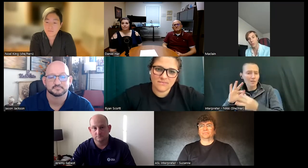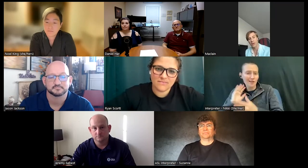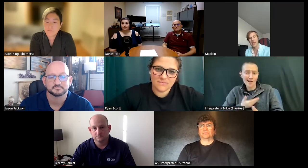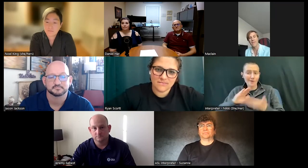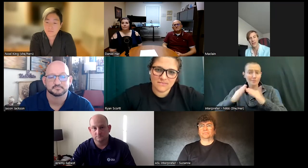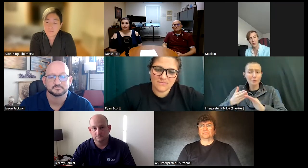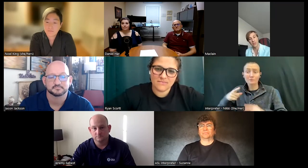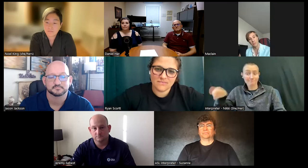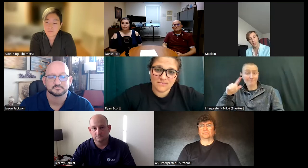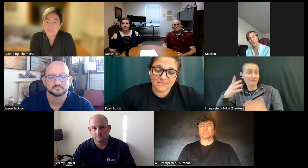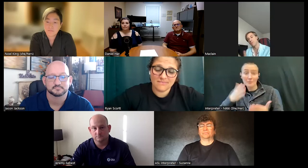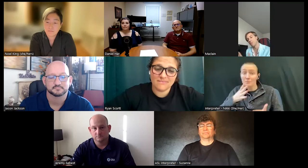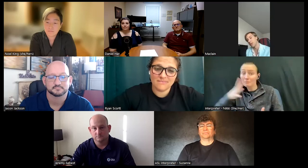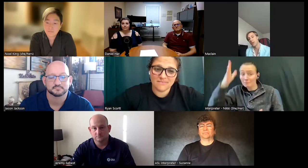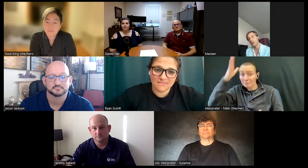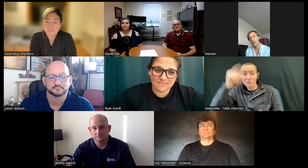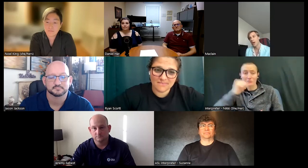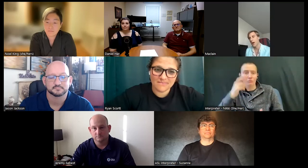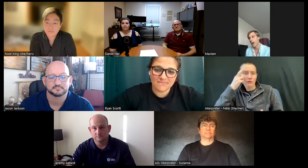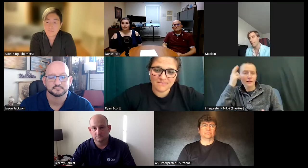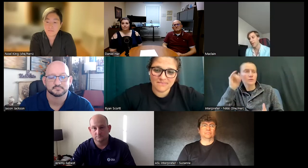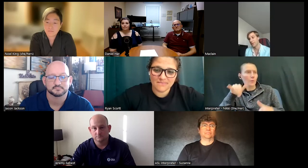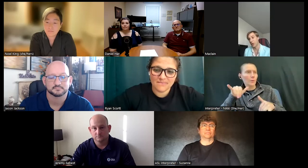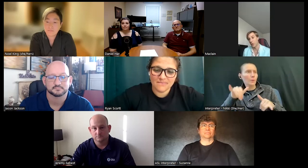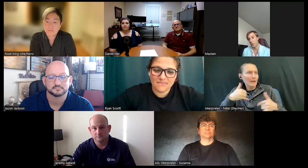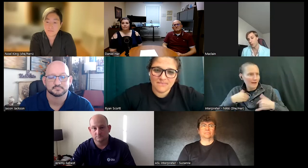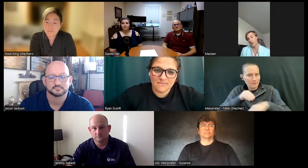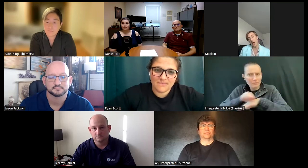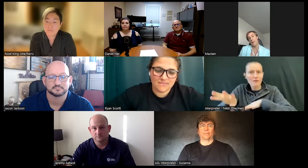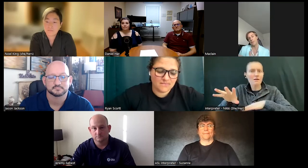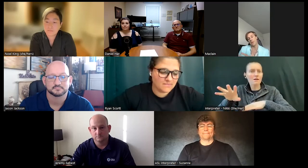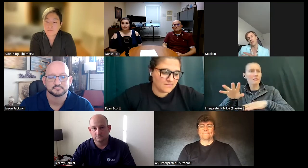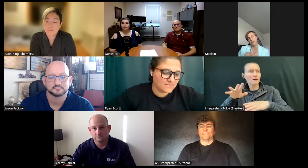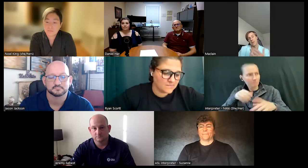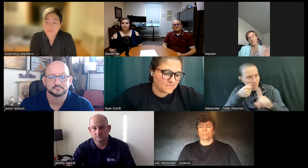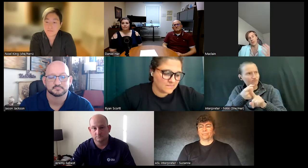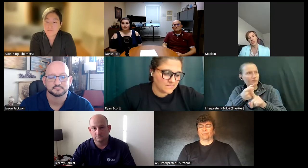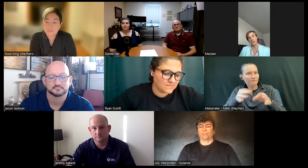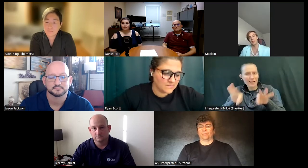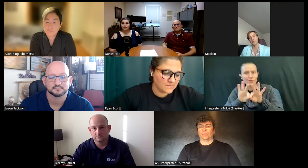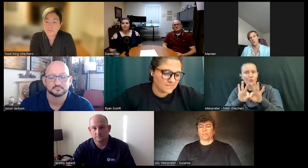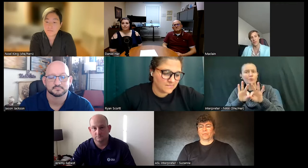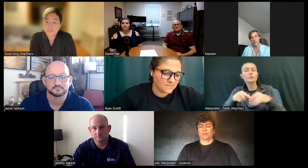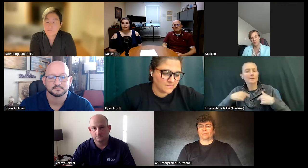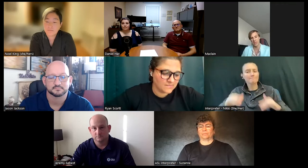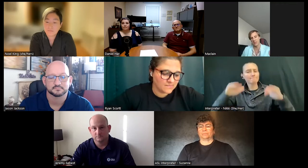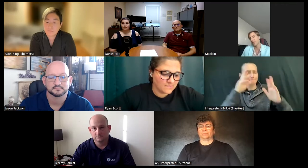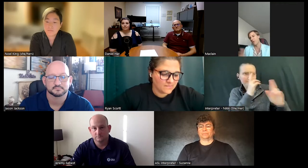don't realize how valuable these people can be um and so growing up having respect for the teachers whether kids thought they